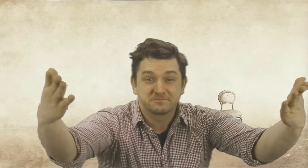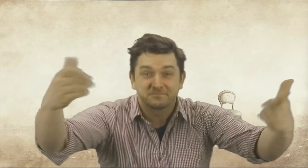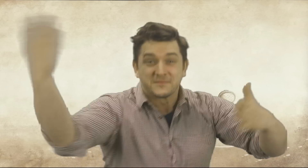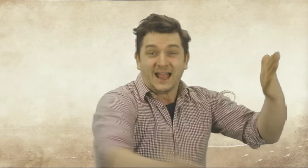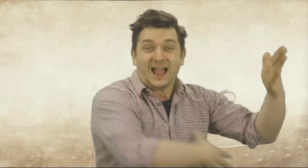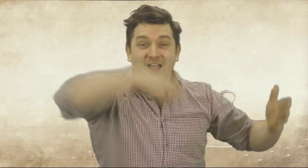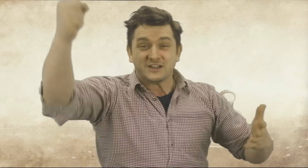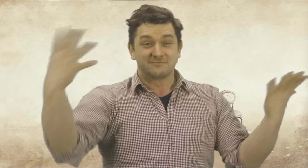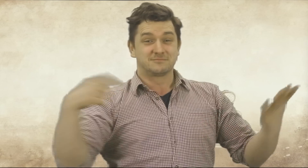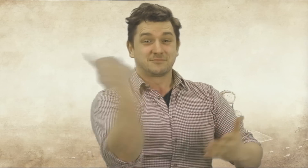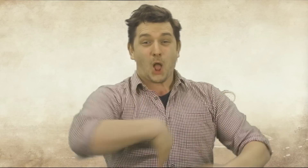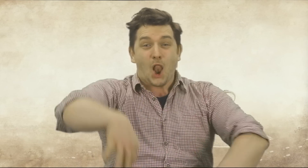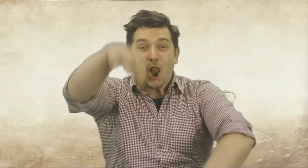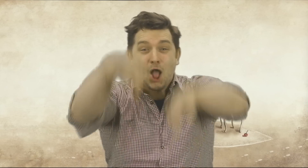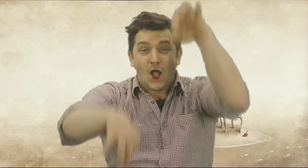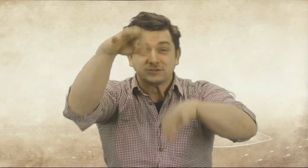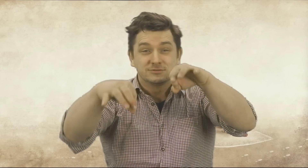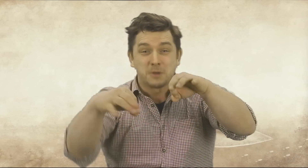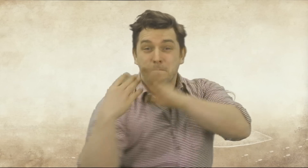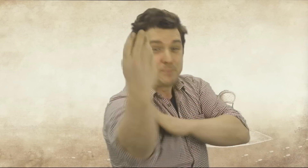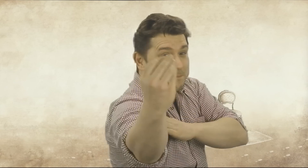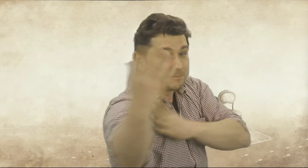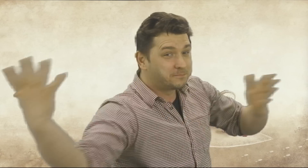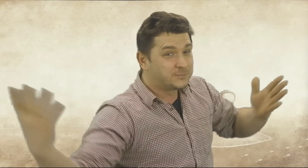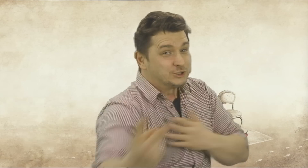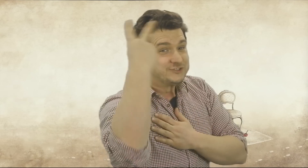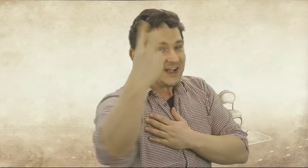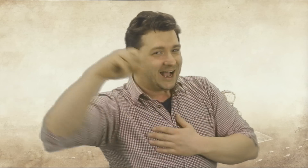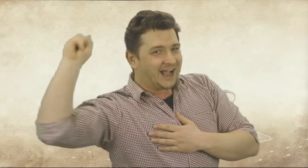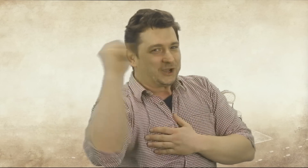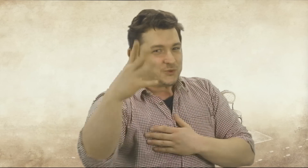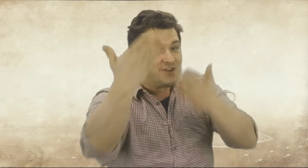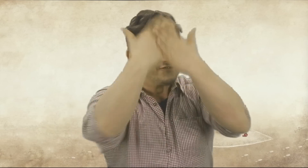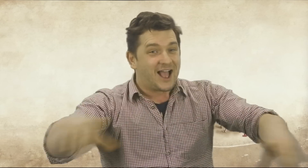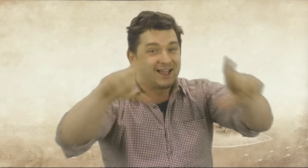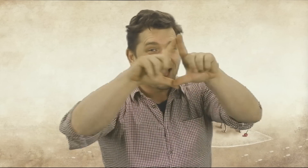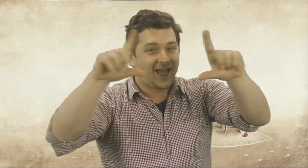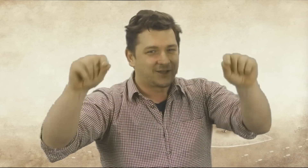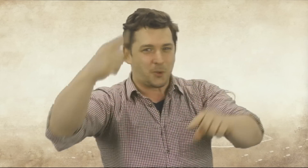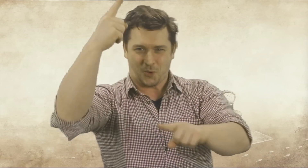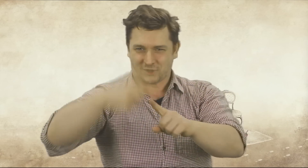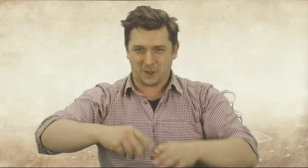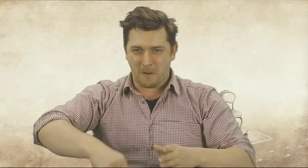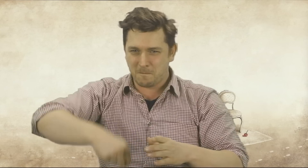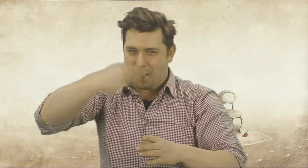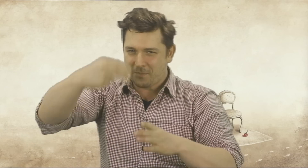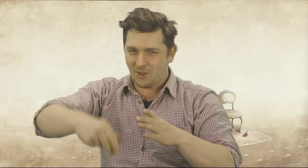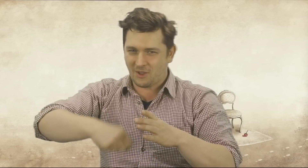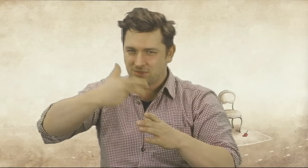Die Gewinner werden ausgelost und bekommen 2 Kino-Freikarten + Popcorn.